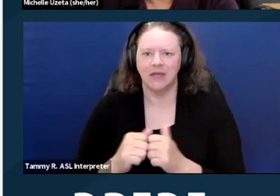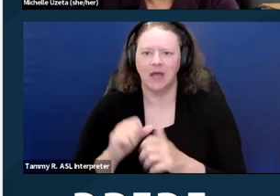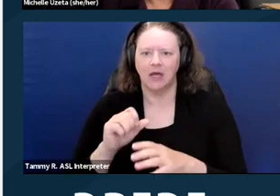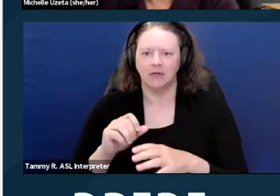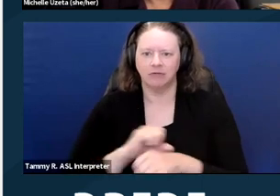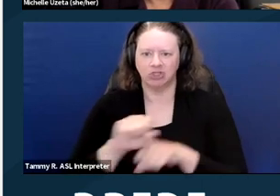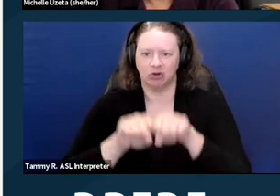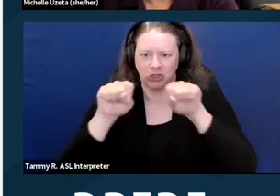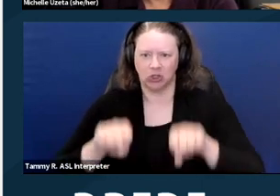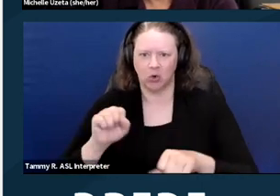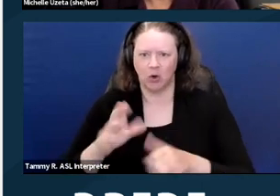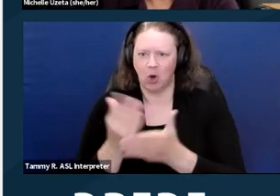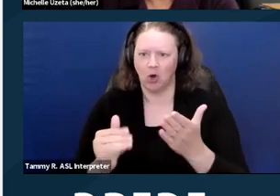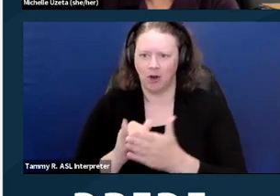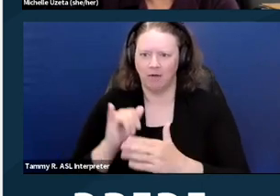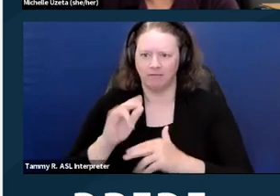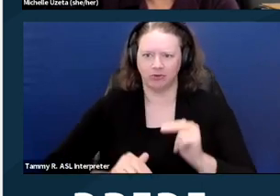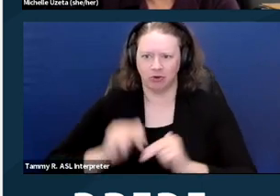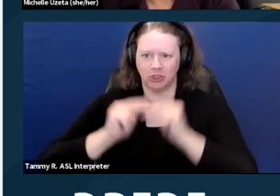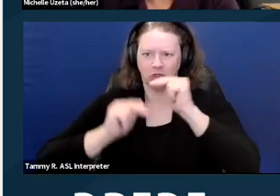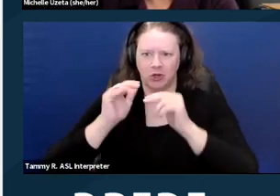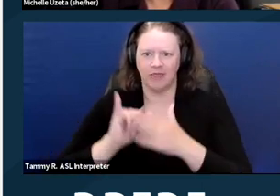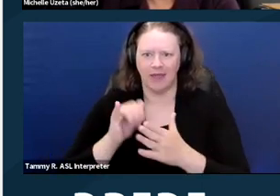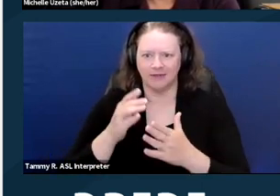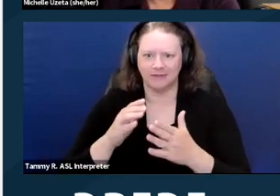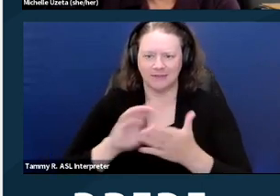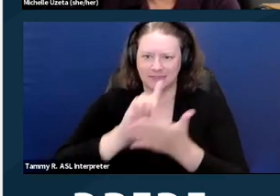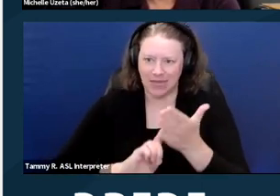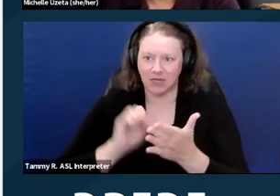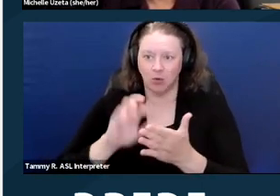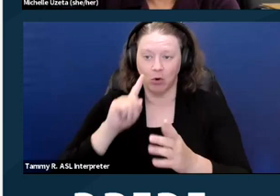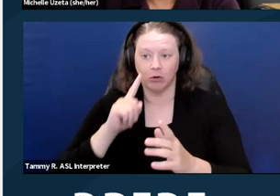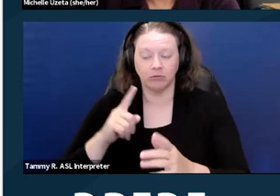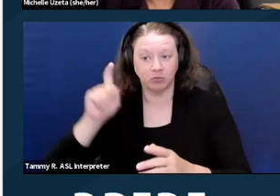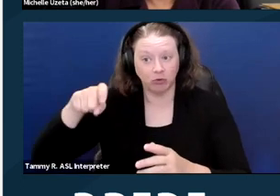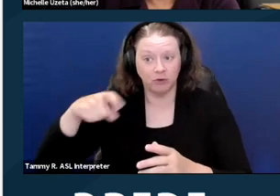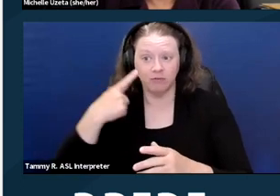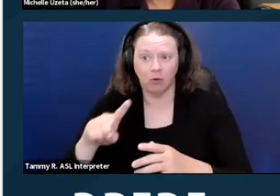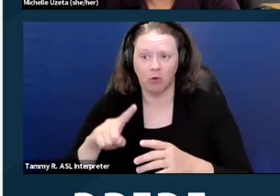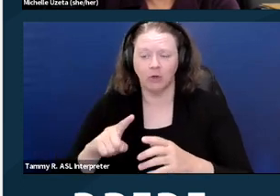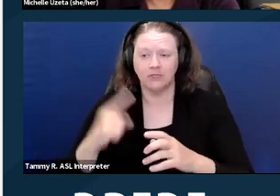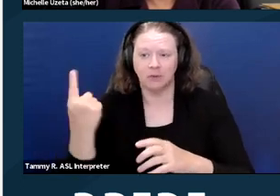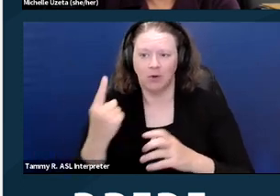or part of a structure that's designed or intended to be occupied as a residence by one or more families,